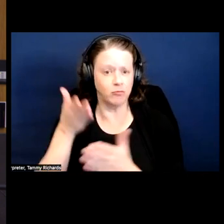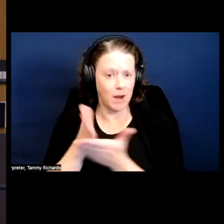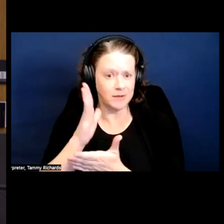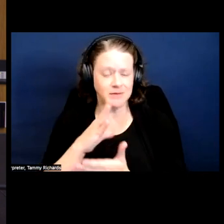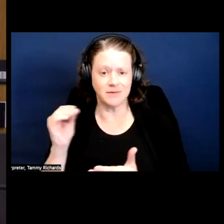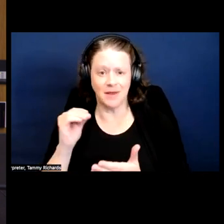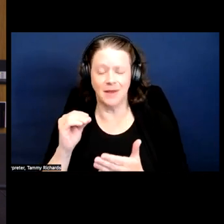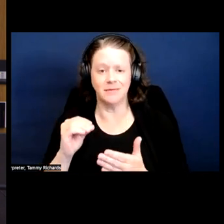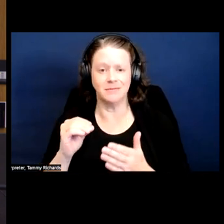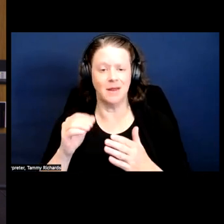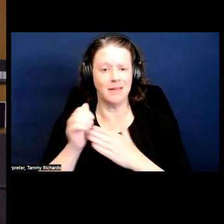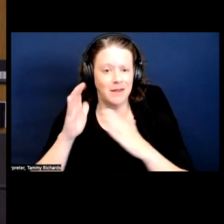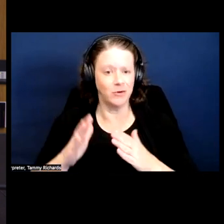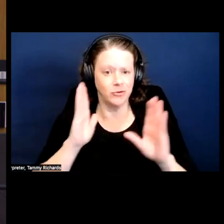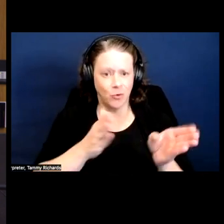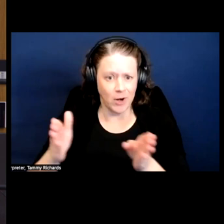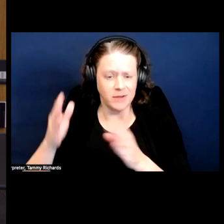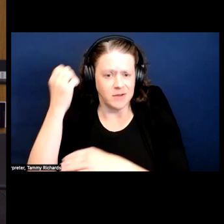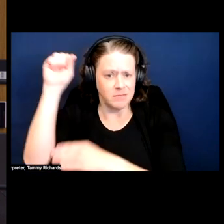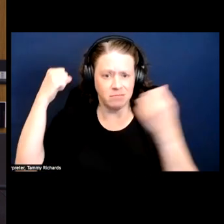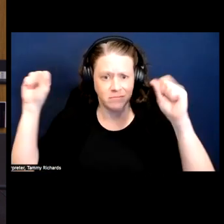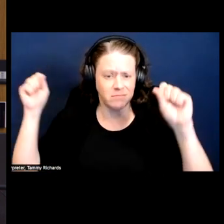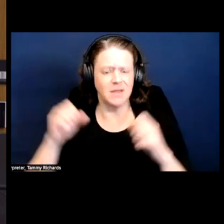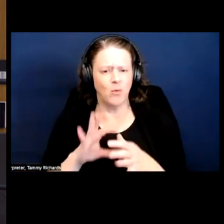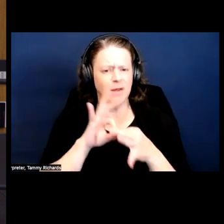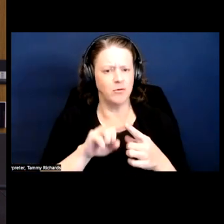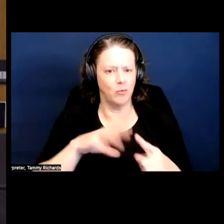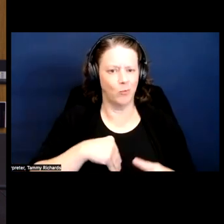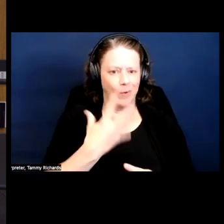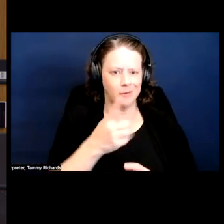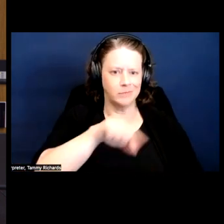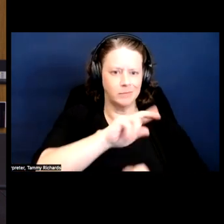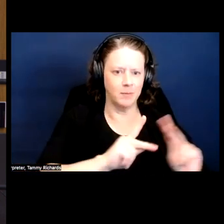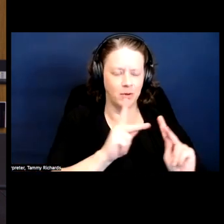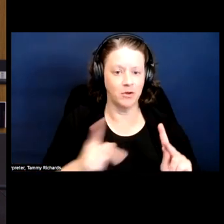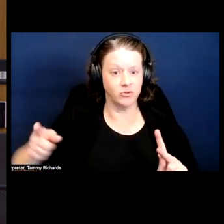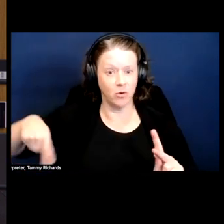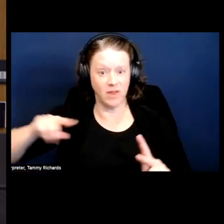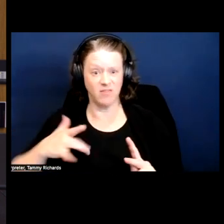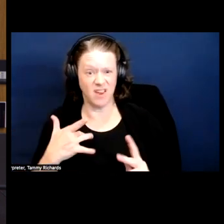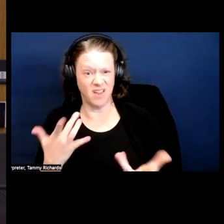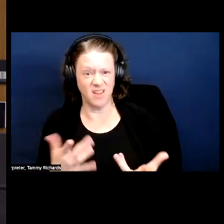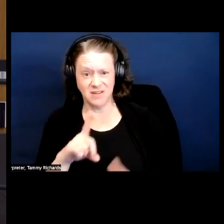And then are less inclined to move on to disability issues and they don't see disability organizations